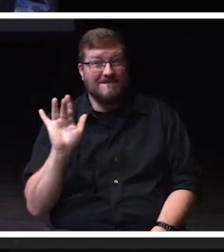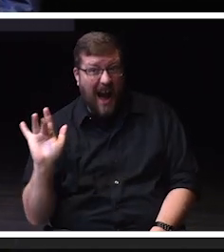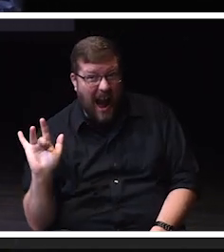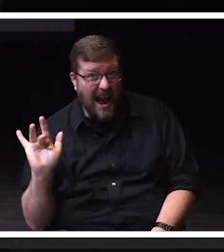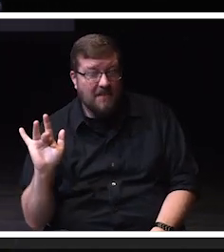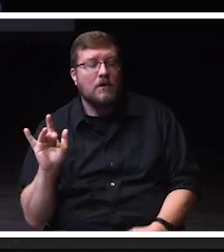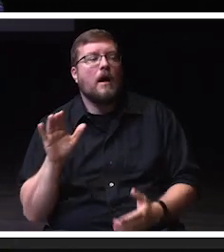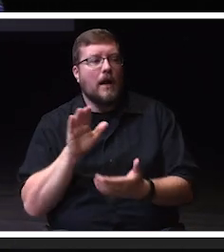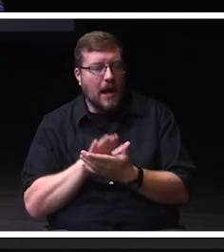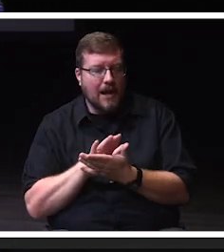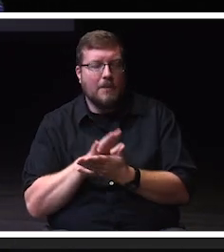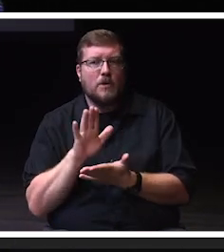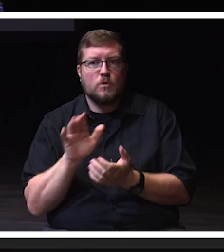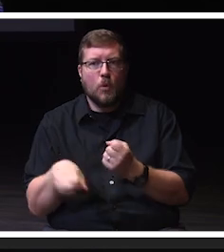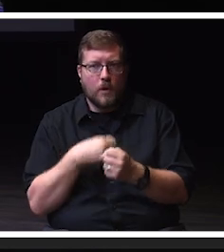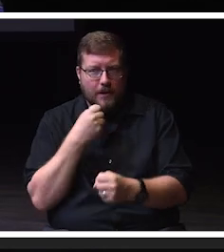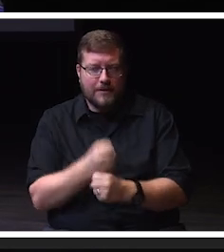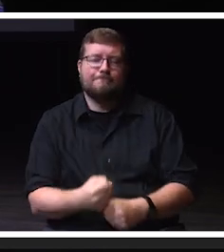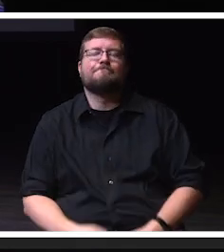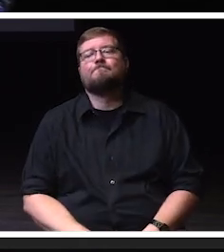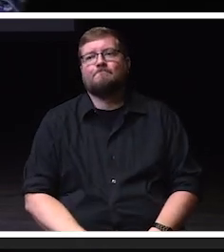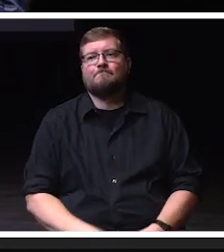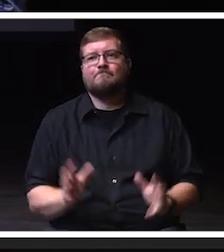academic year.